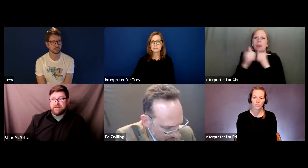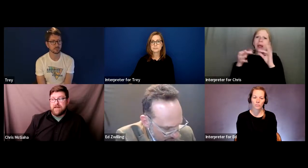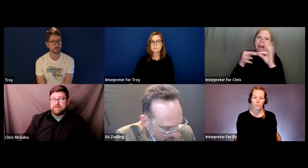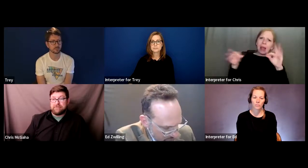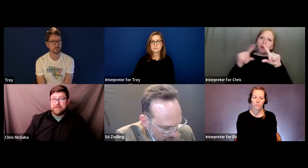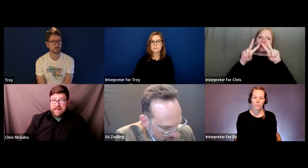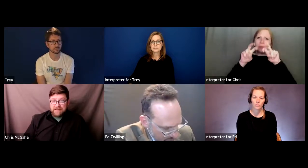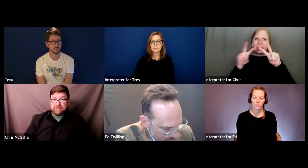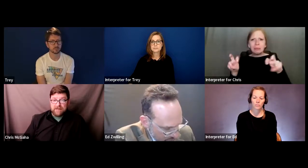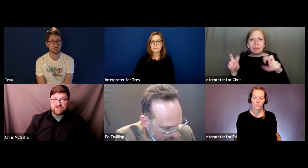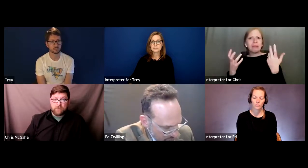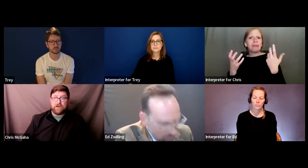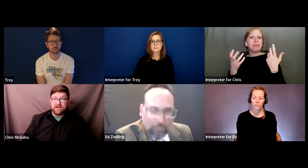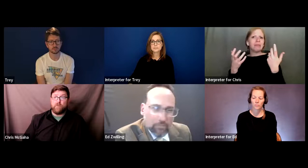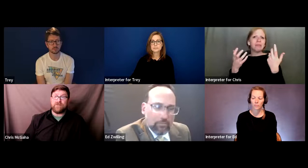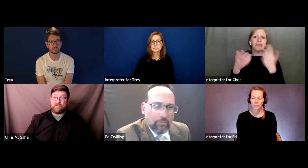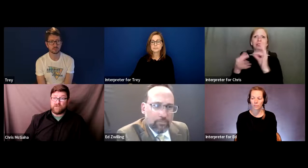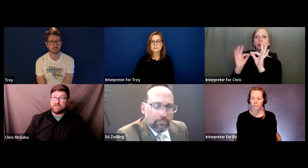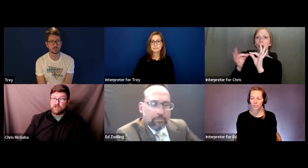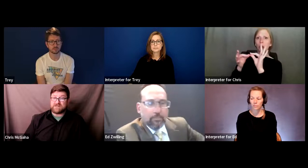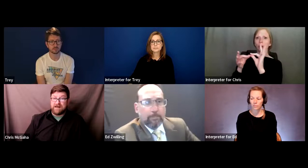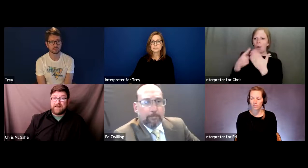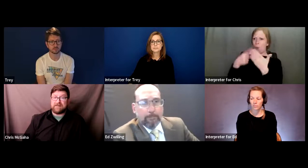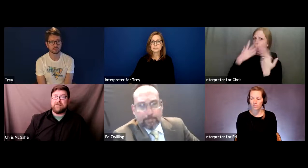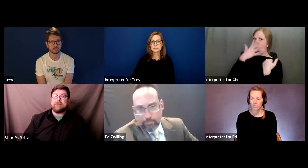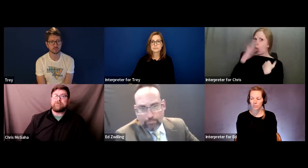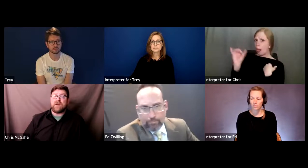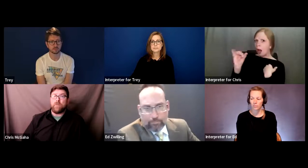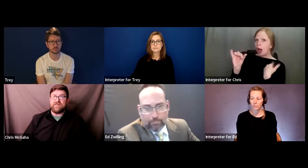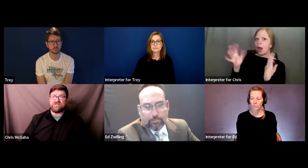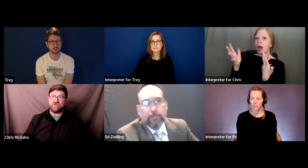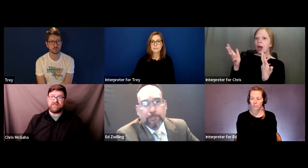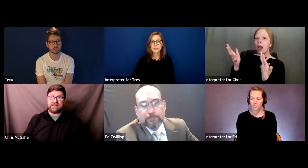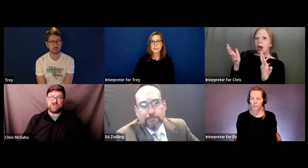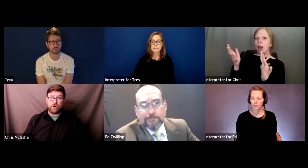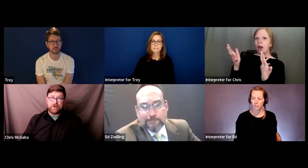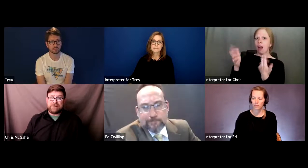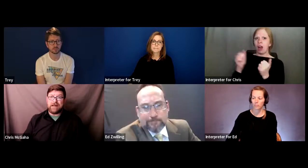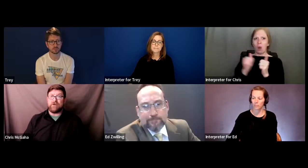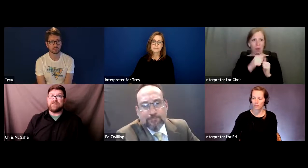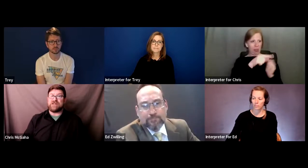and interpreting and what that really looks like with a student that's learning language